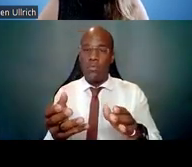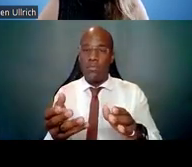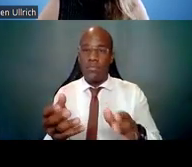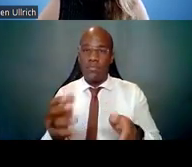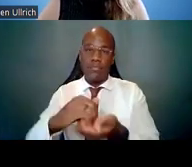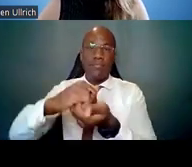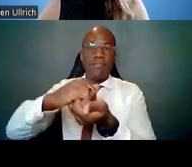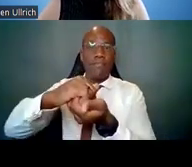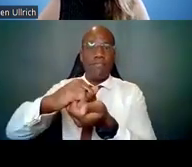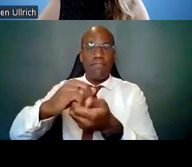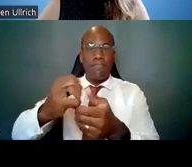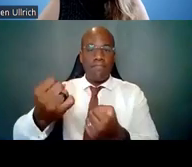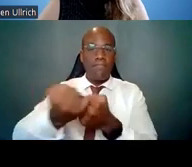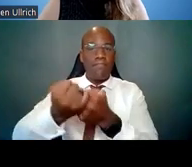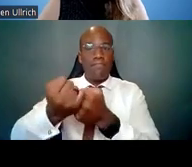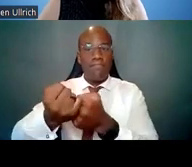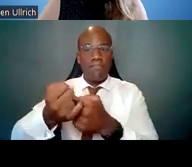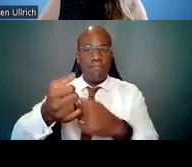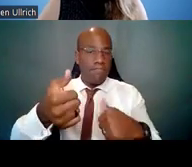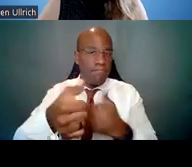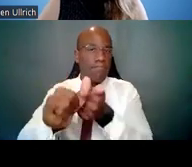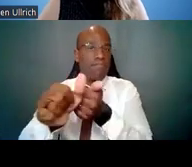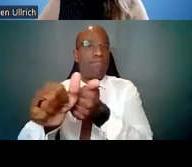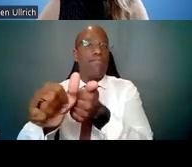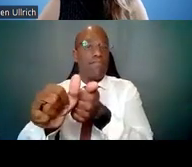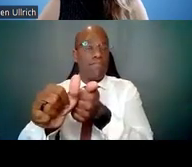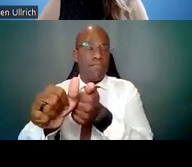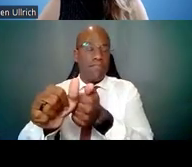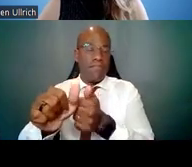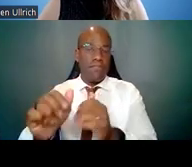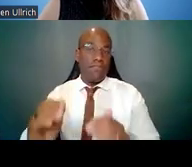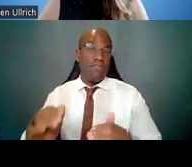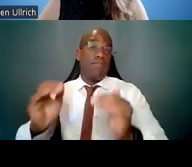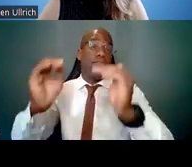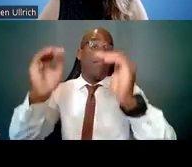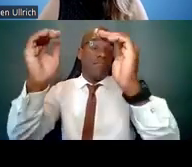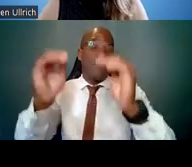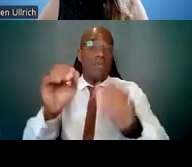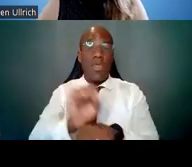A lot of times these are going to be mentoring activities, professional development activities,